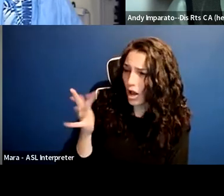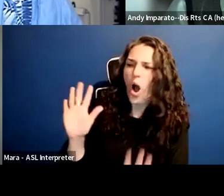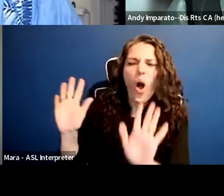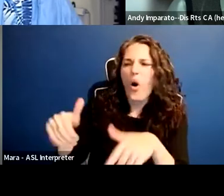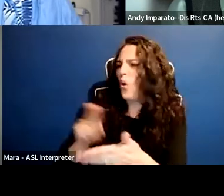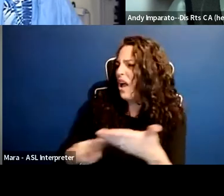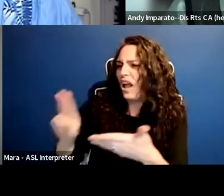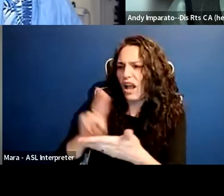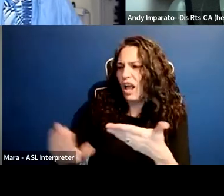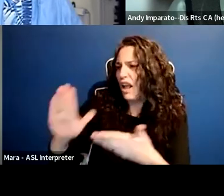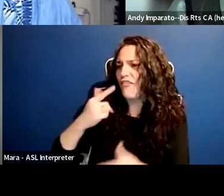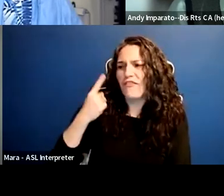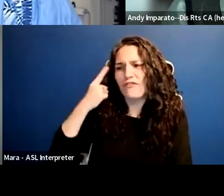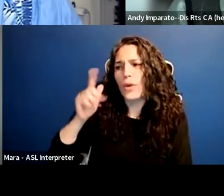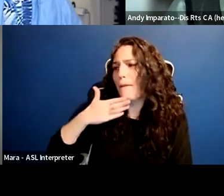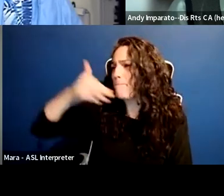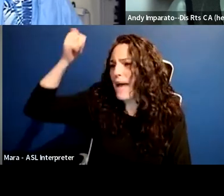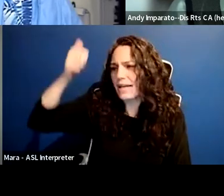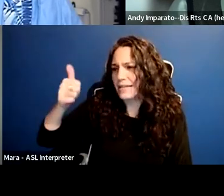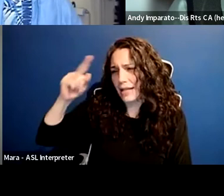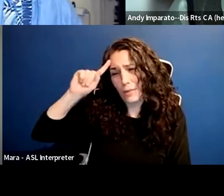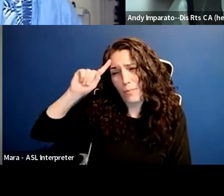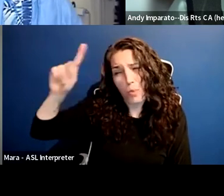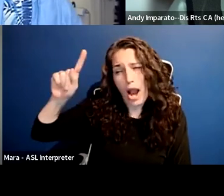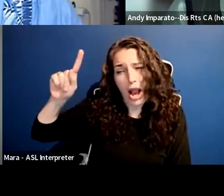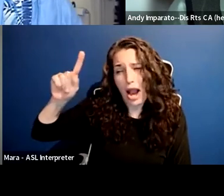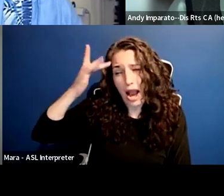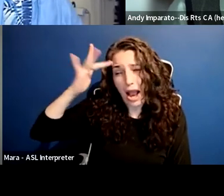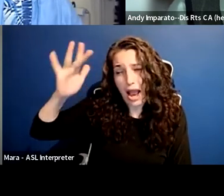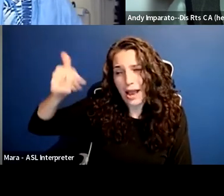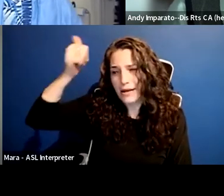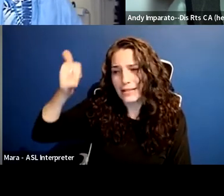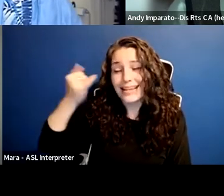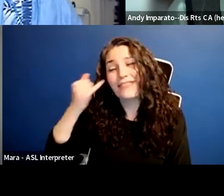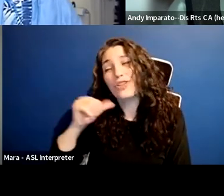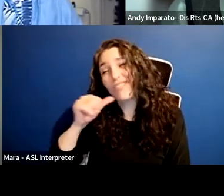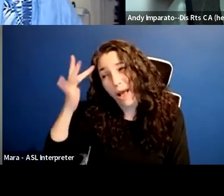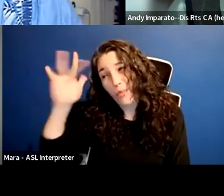And if you're not bright, whatever that means, then this institution is not the right place for you.